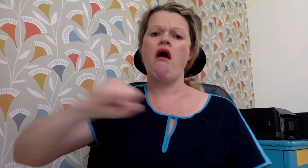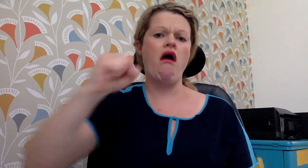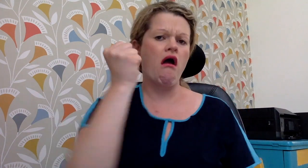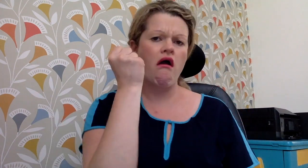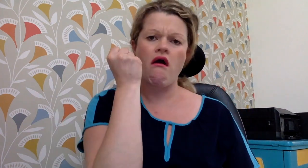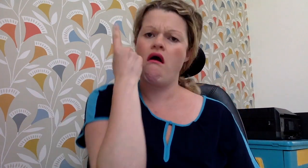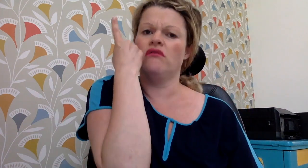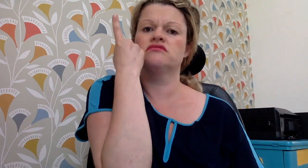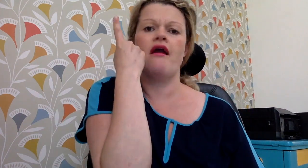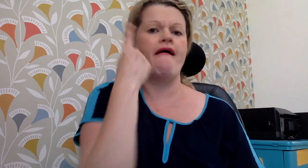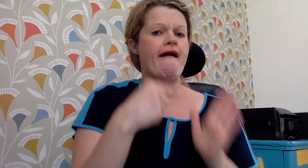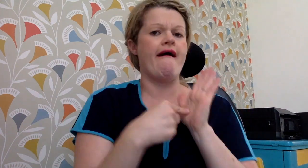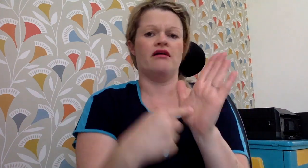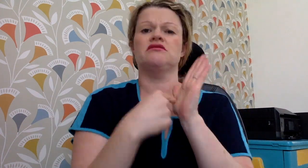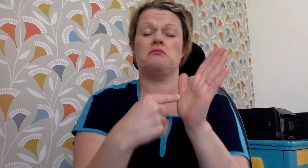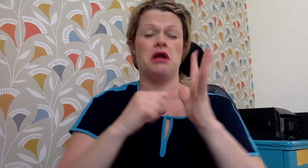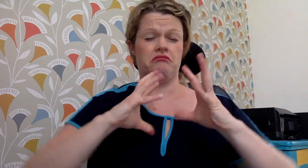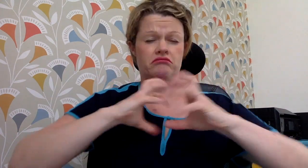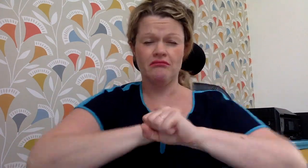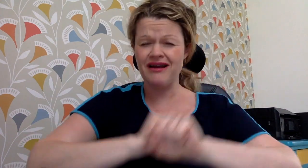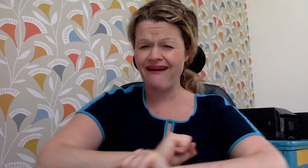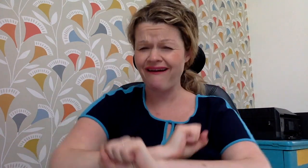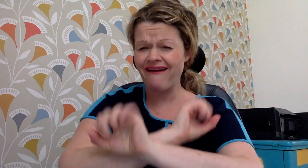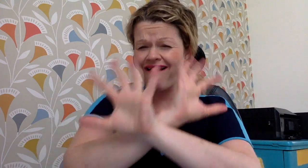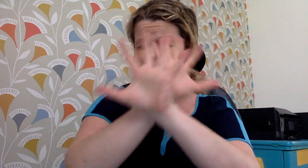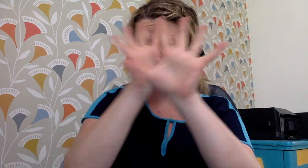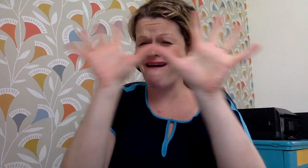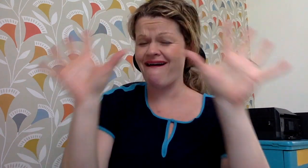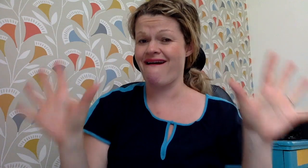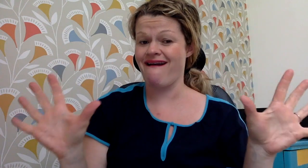It comprehensively outlines all the essentials In a clear and accessible format